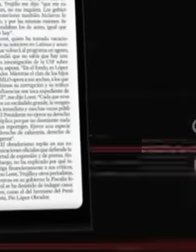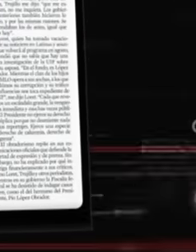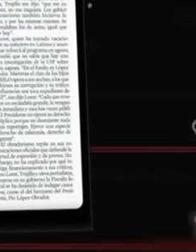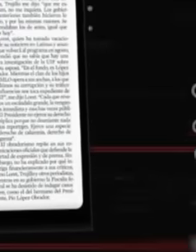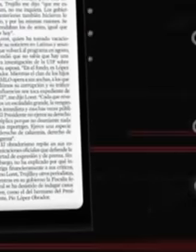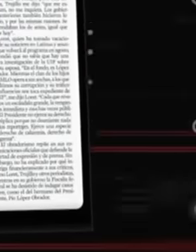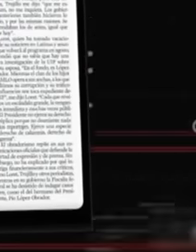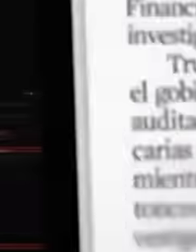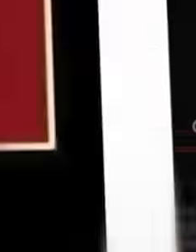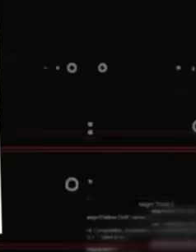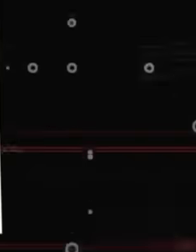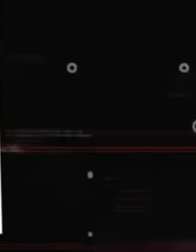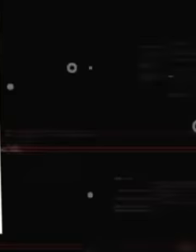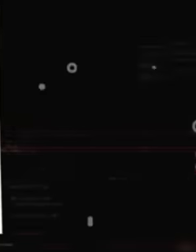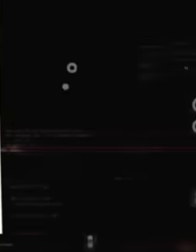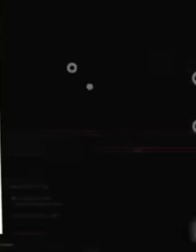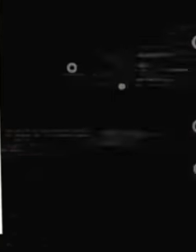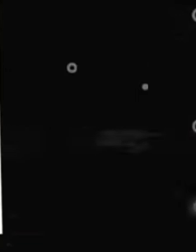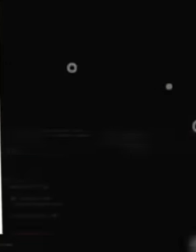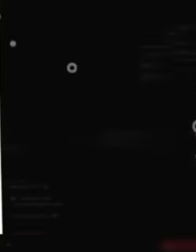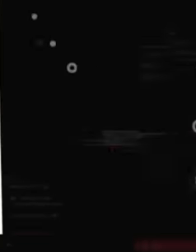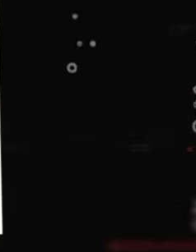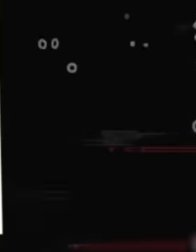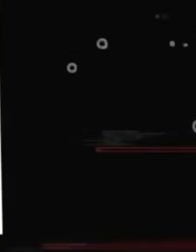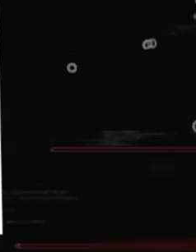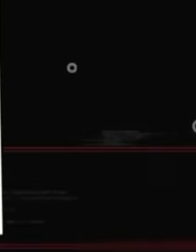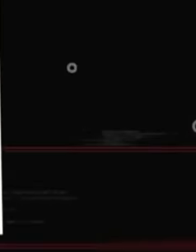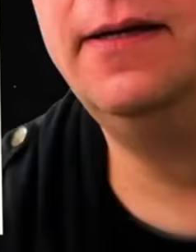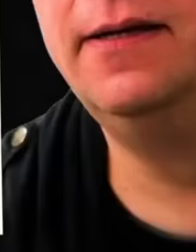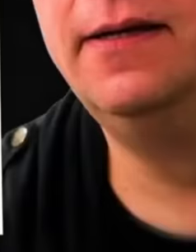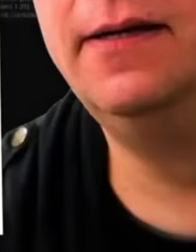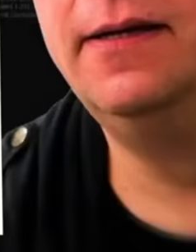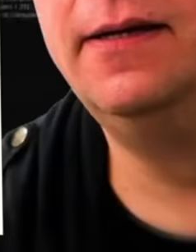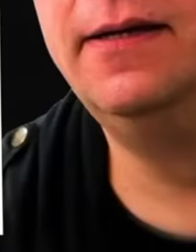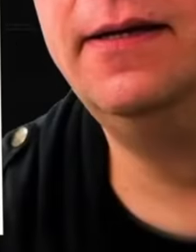that falsely claims that President López Obrador began a persecution against